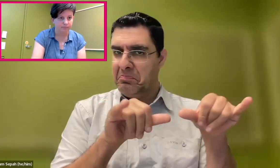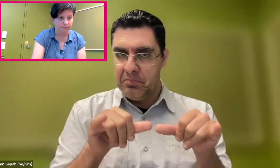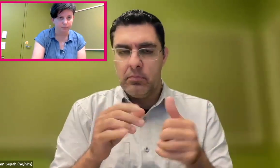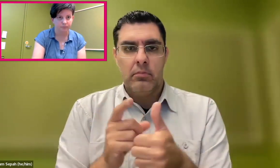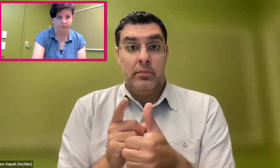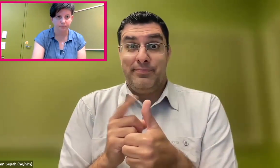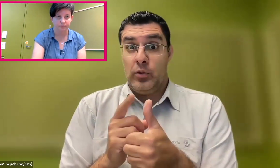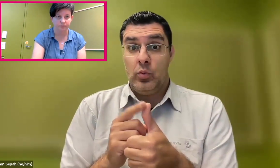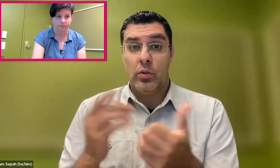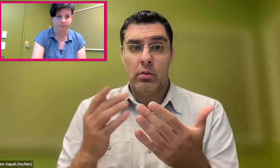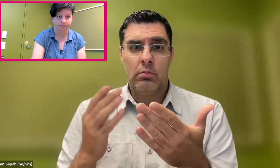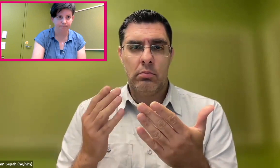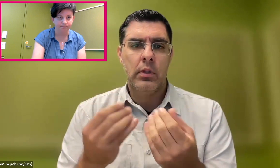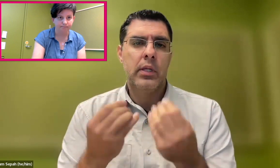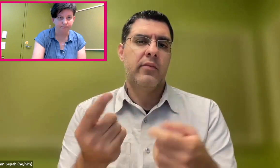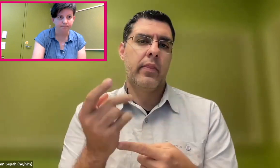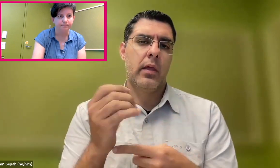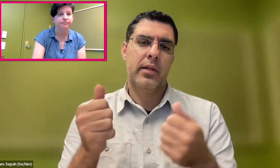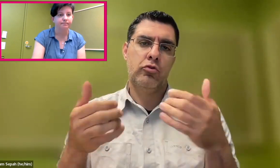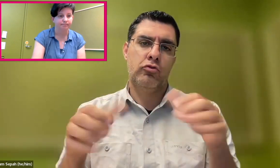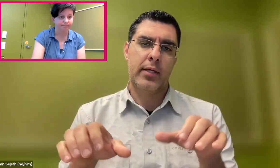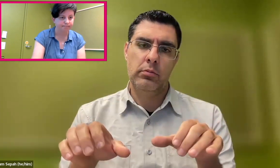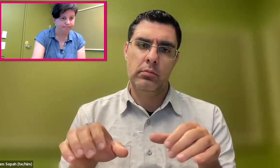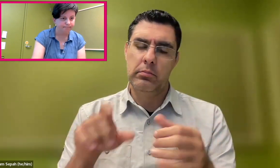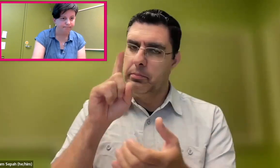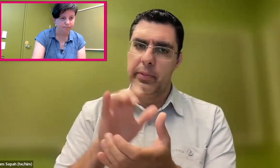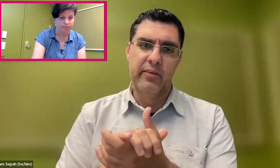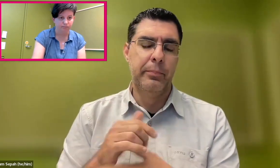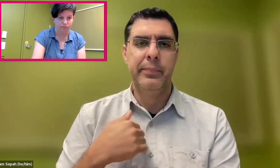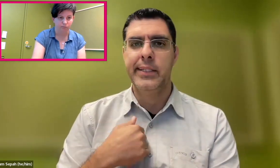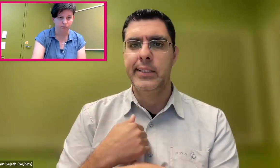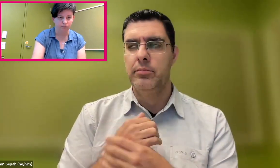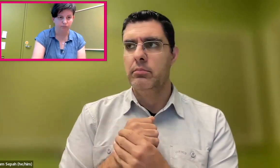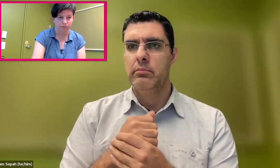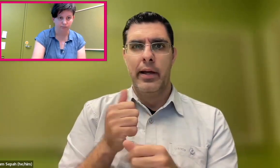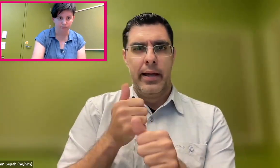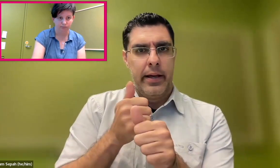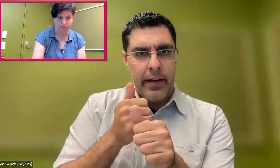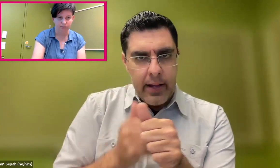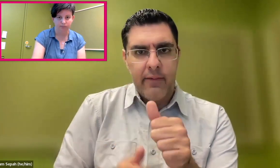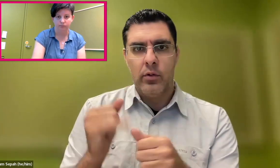And my answer always is, first, to give them a chance. Believe me.